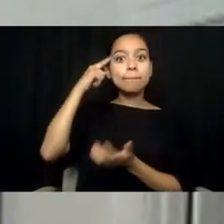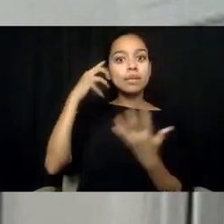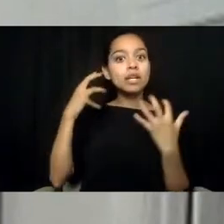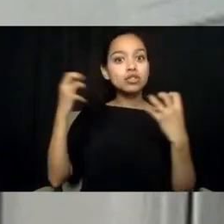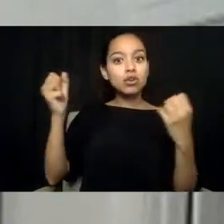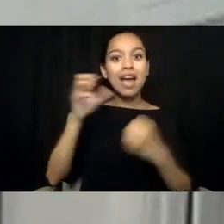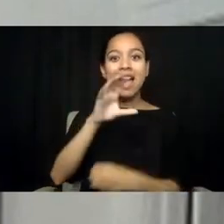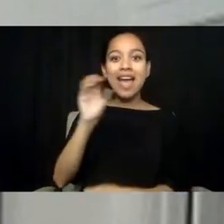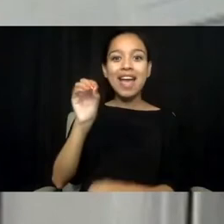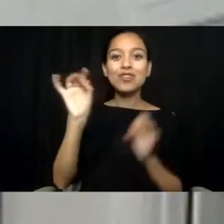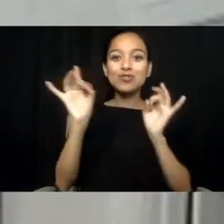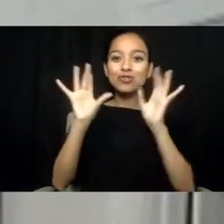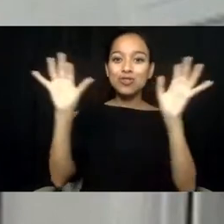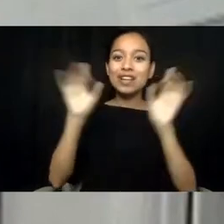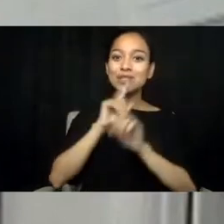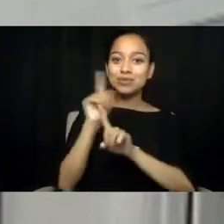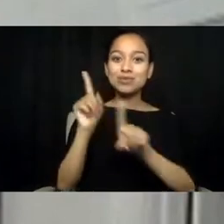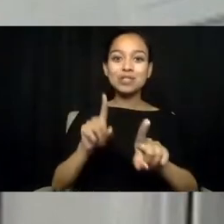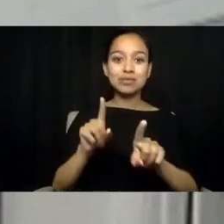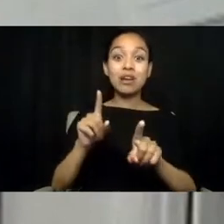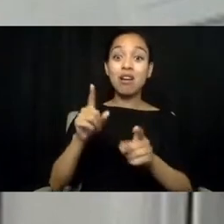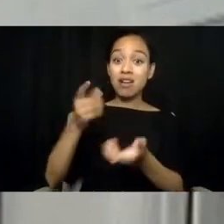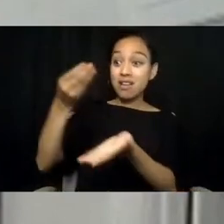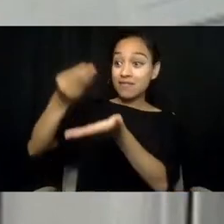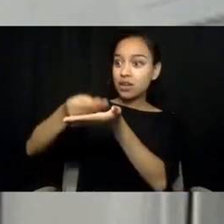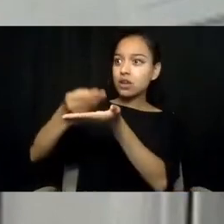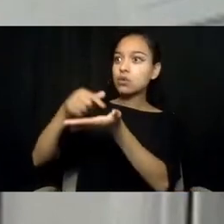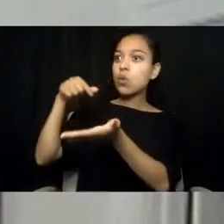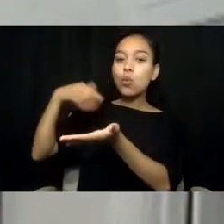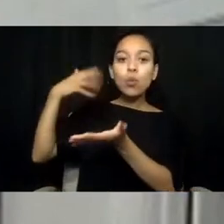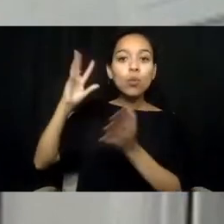is funded at levels we have never seen before.